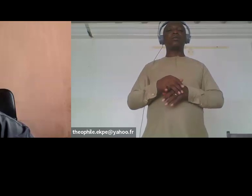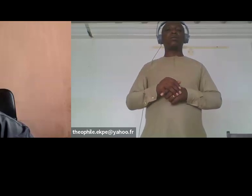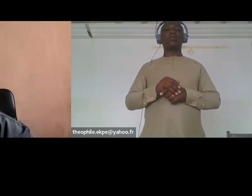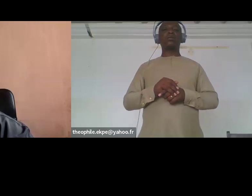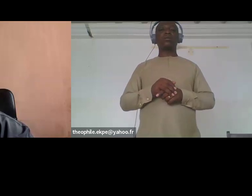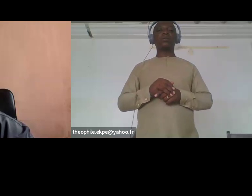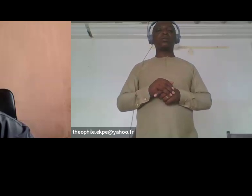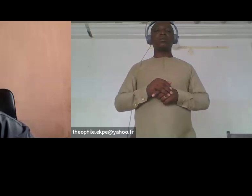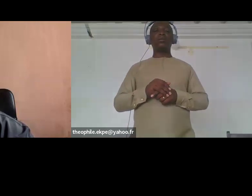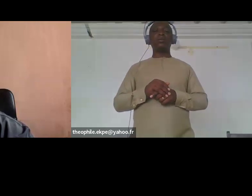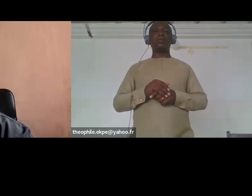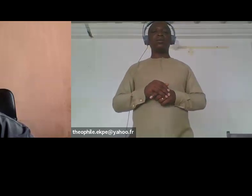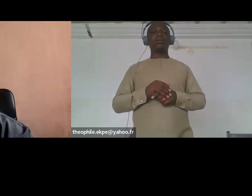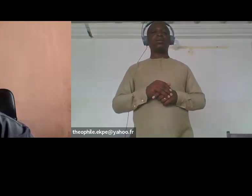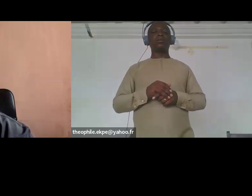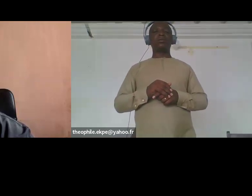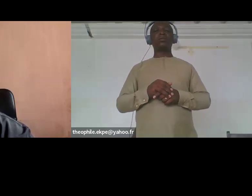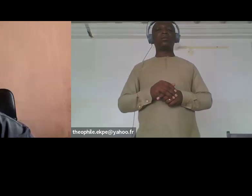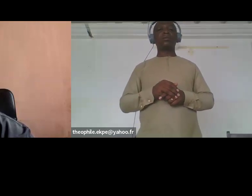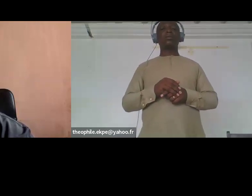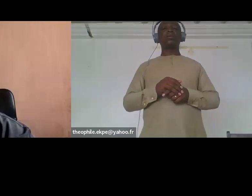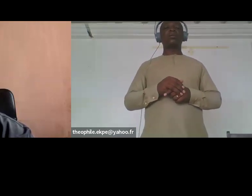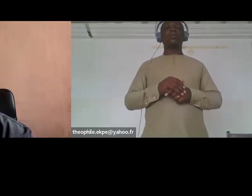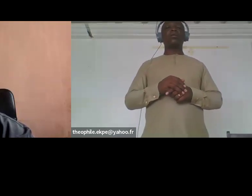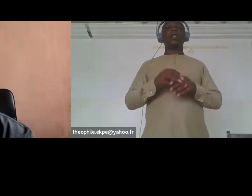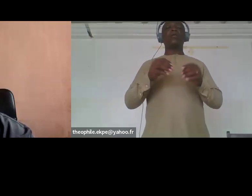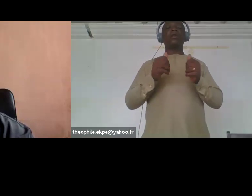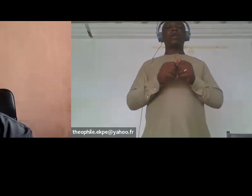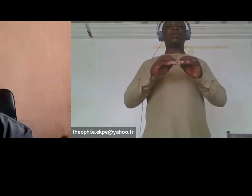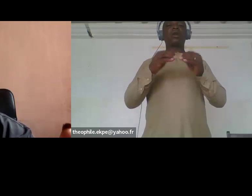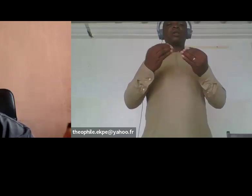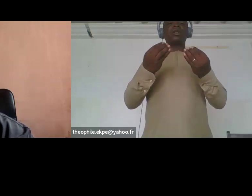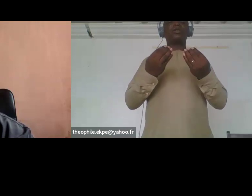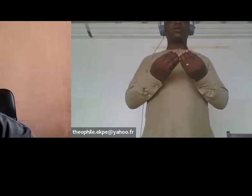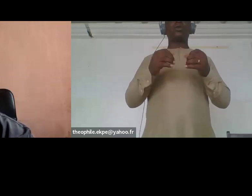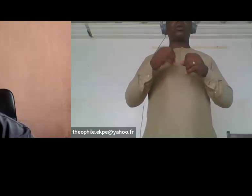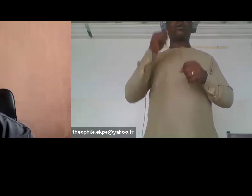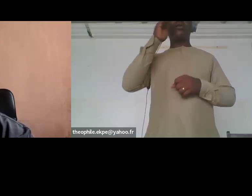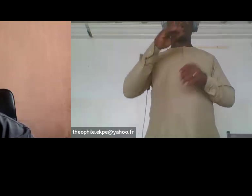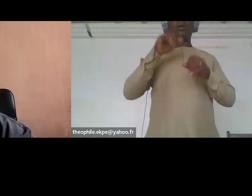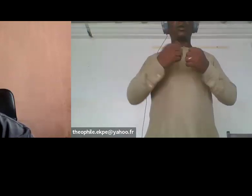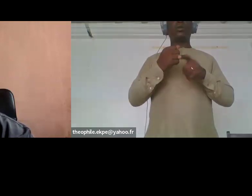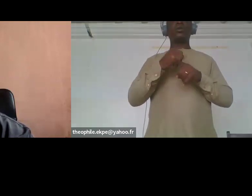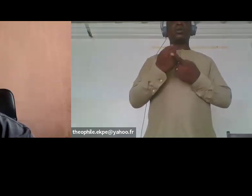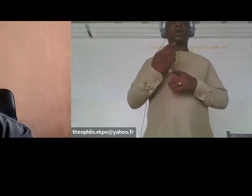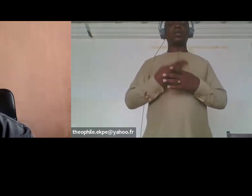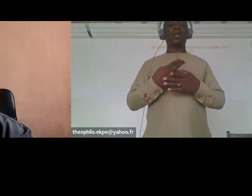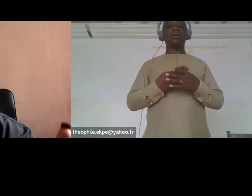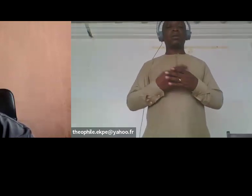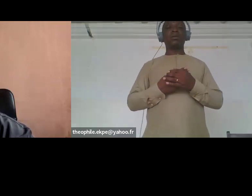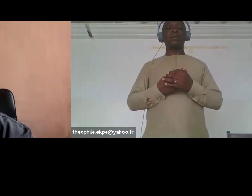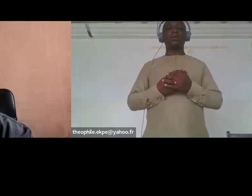women with disabilities uh like our colleagues that unabu that are also